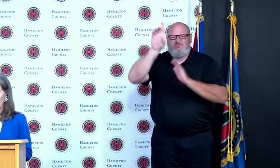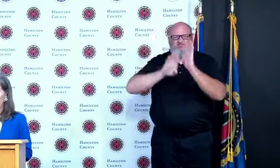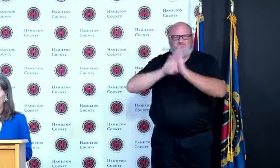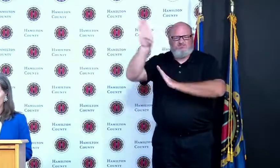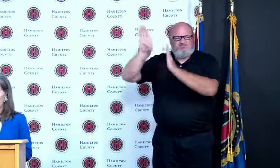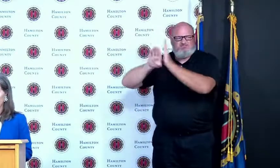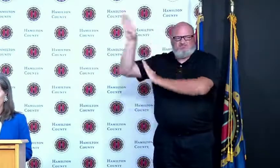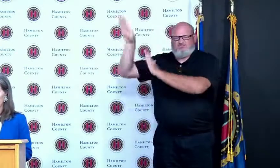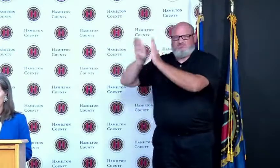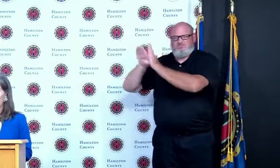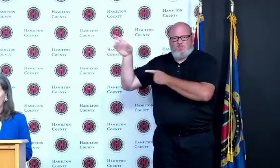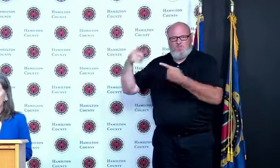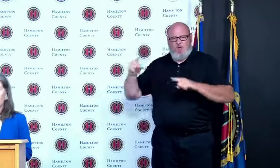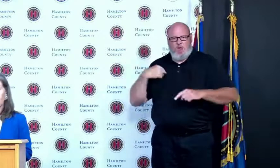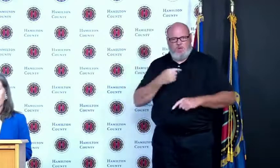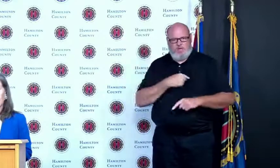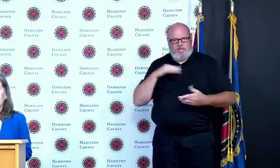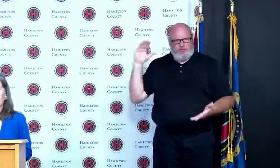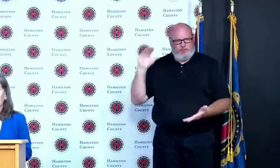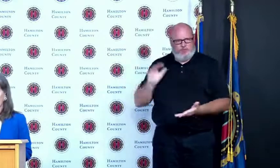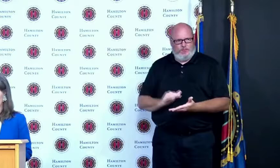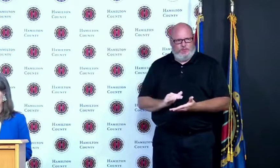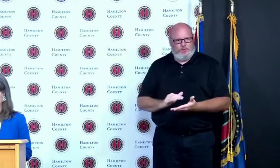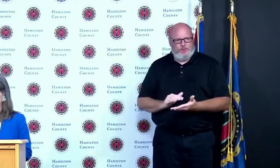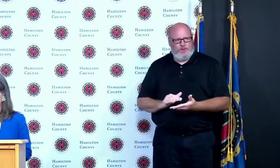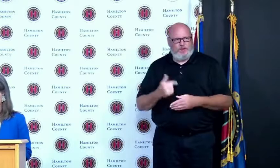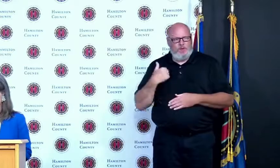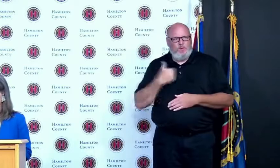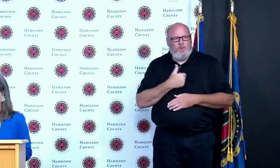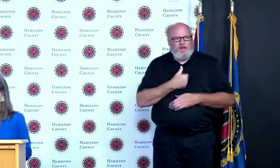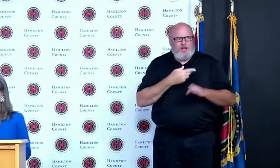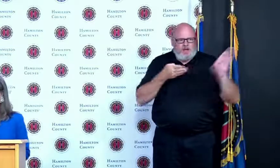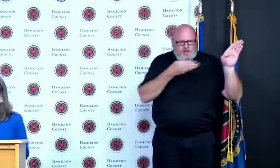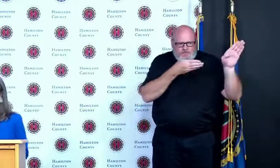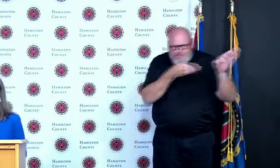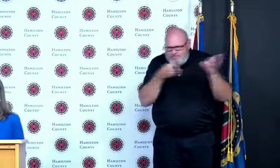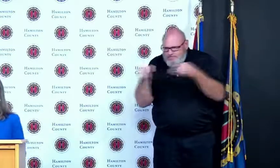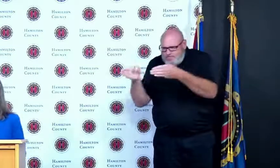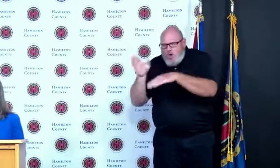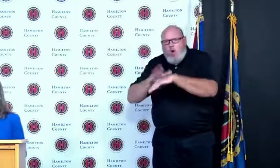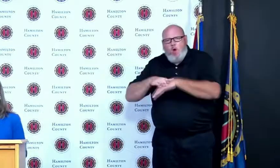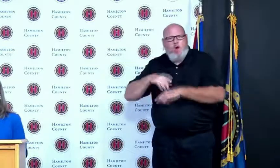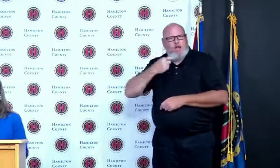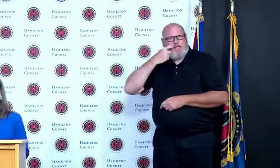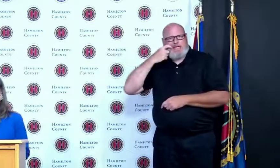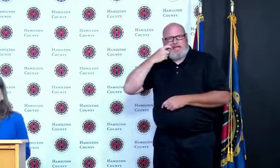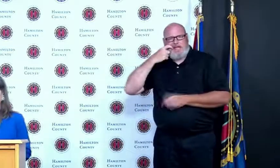outreach efforts and coordinate their response we have improved the lives through federal funding